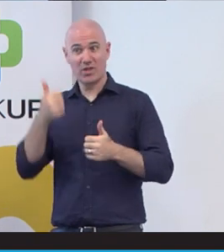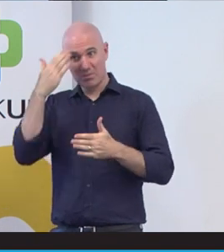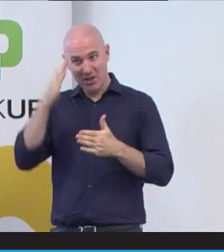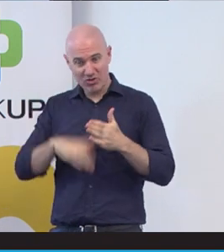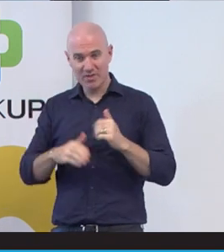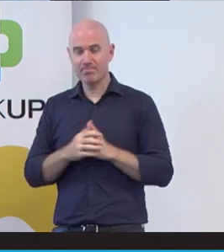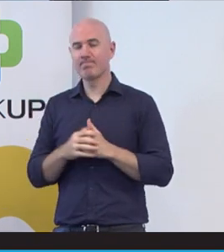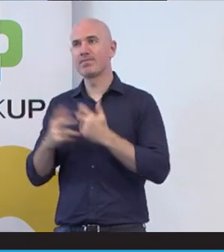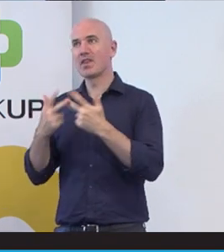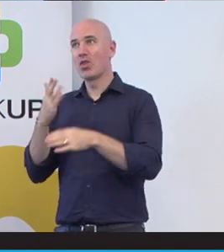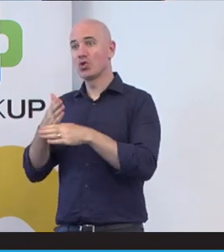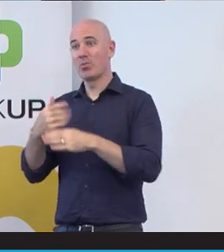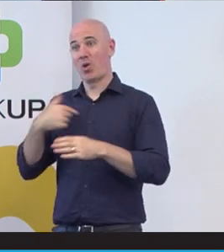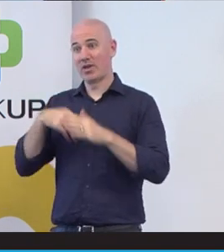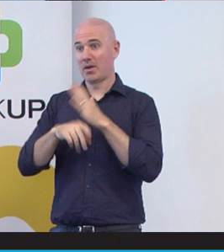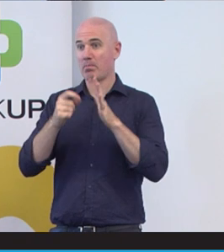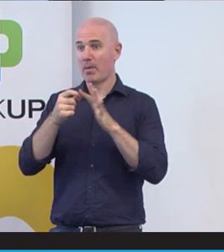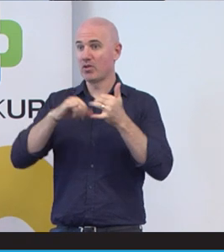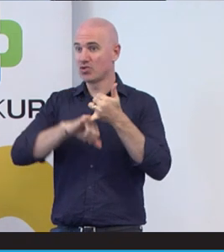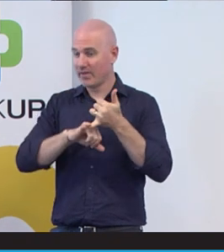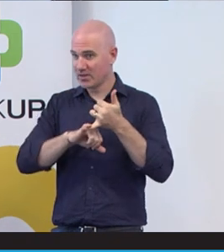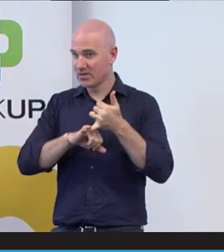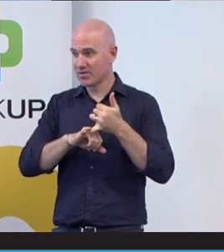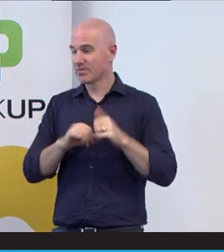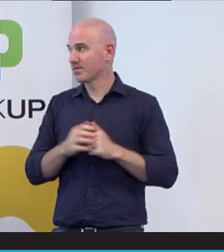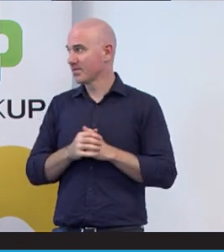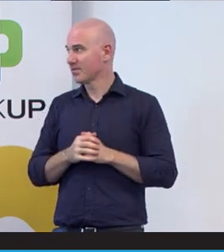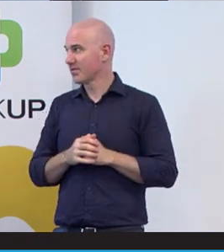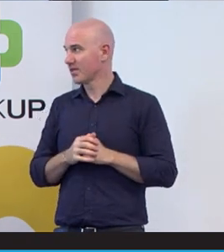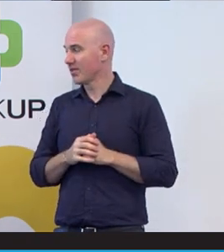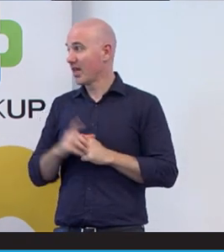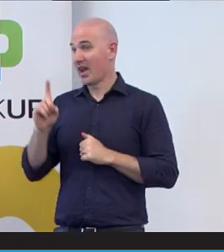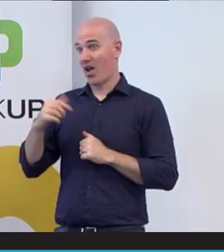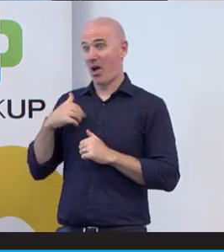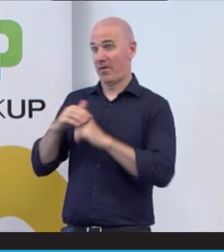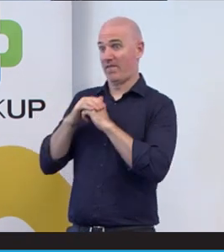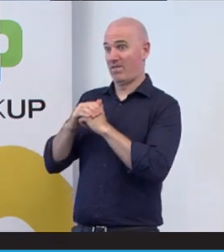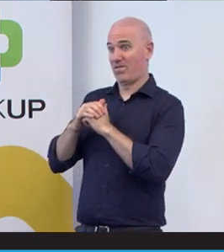job I had was with a public service. I'm now a friend with this gentleman and we